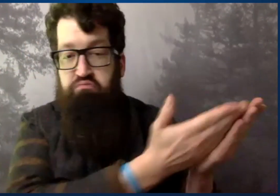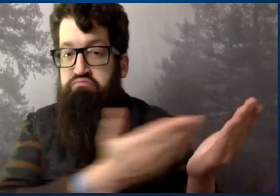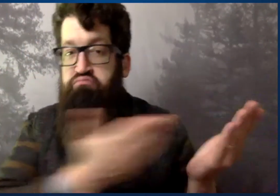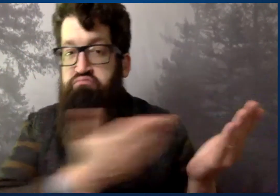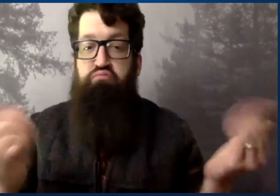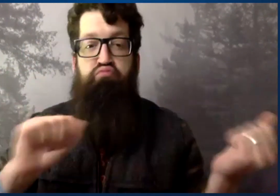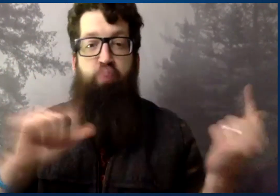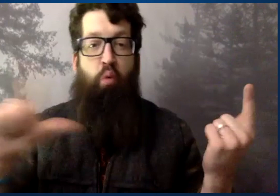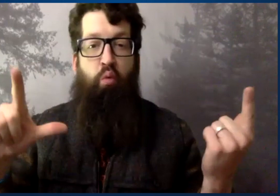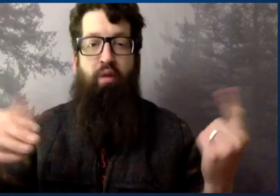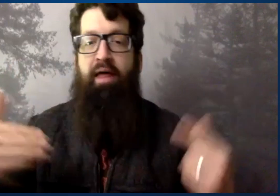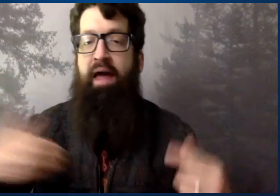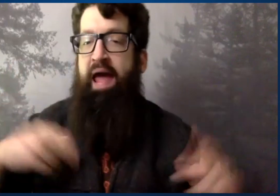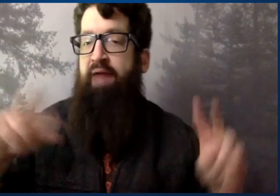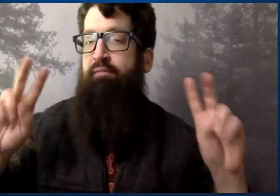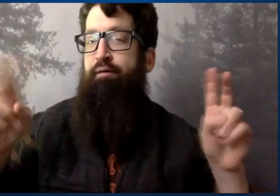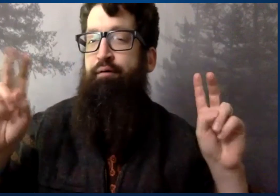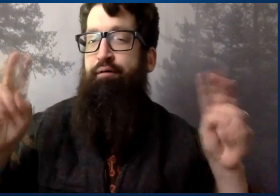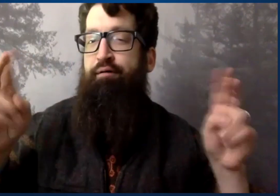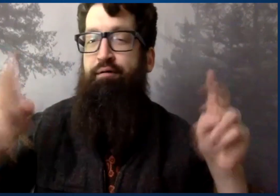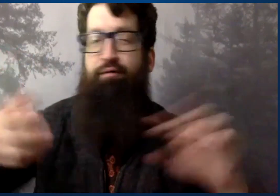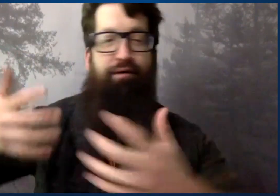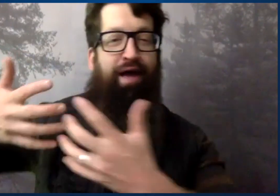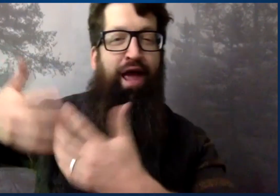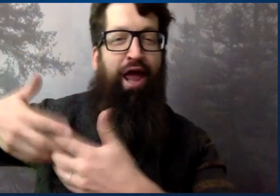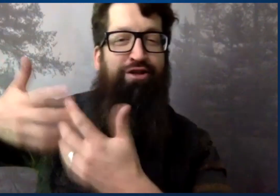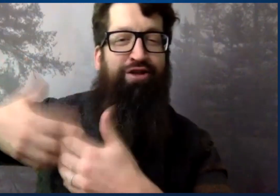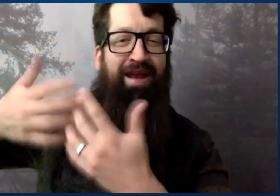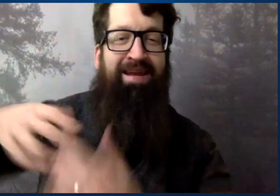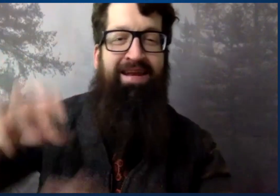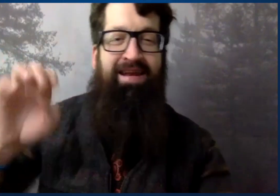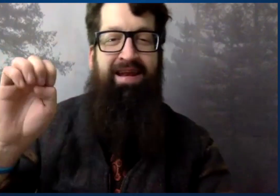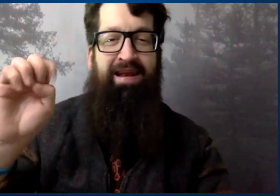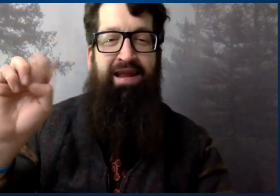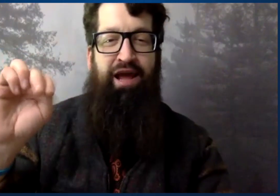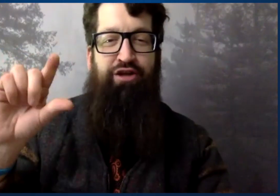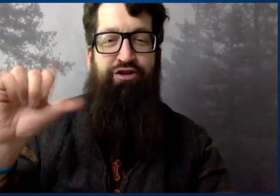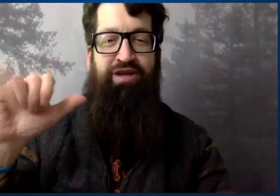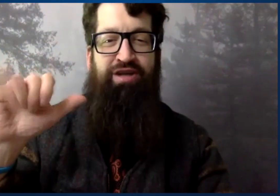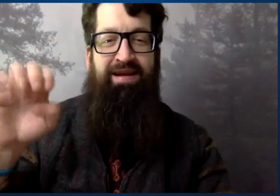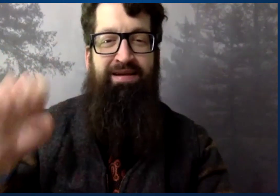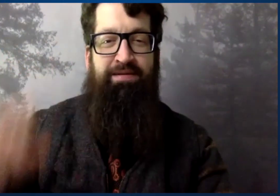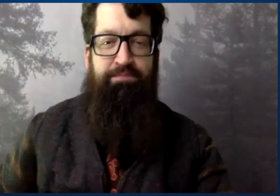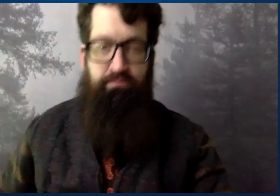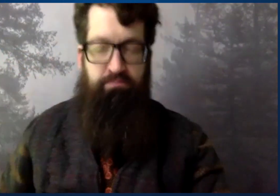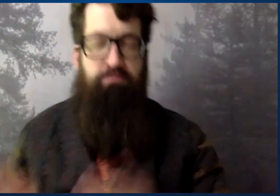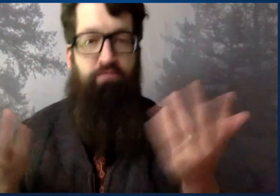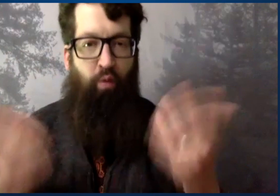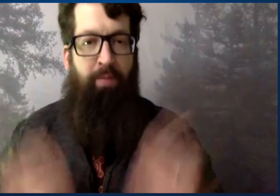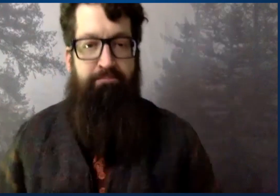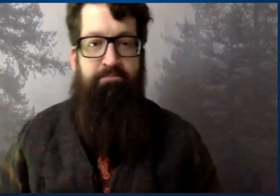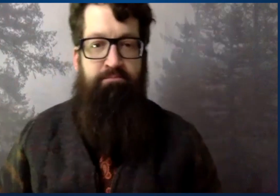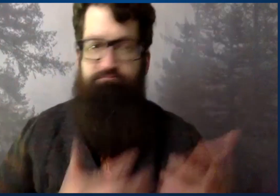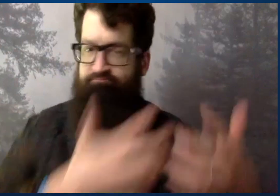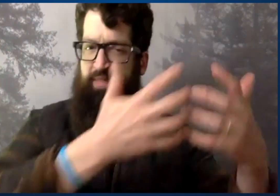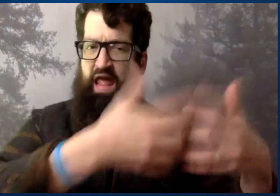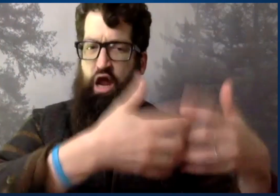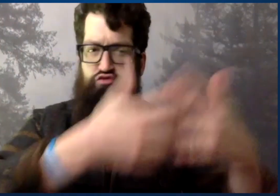disability, not disabled, have issues, have like an engine. It's called like an engine.